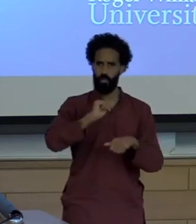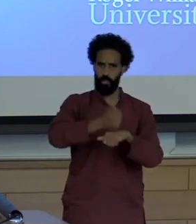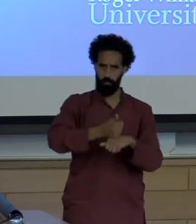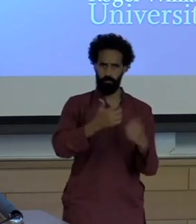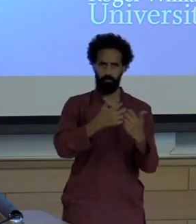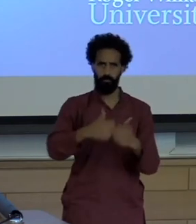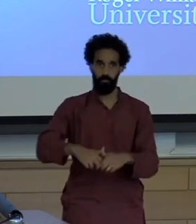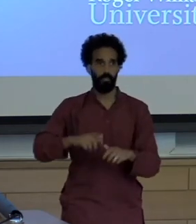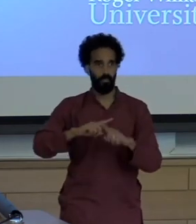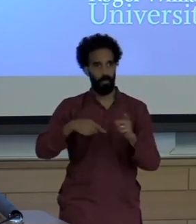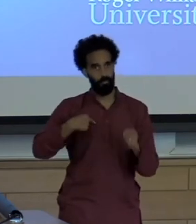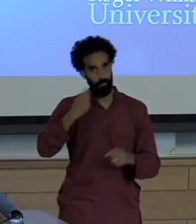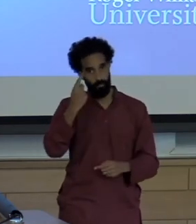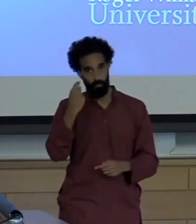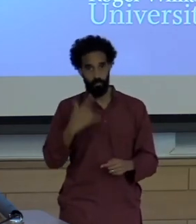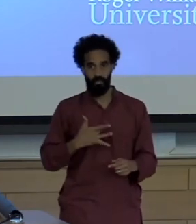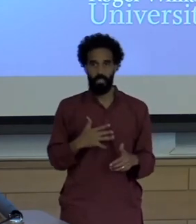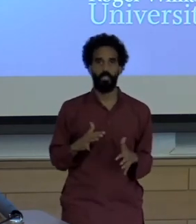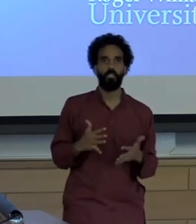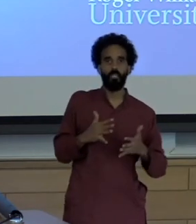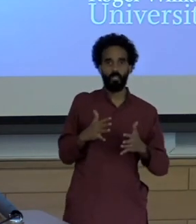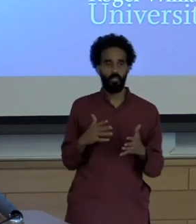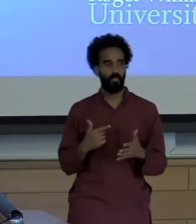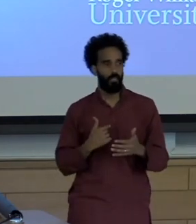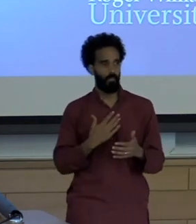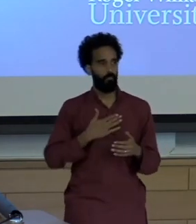Understand the anxiety there so please feel free and